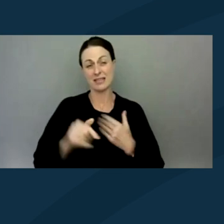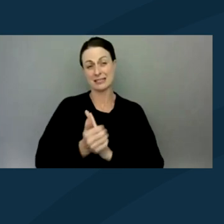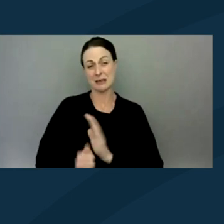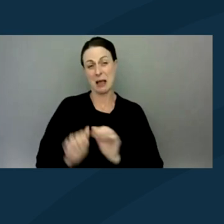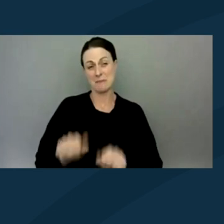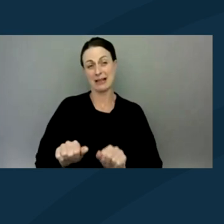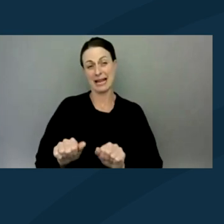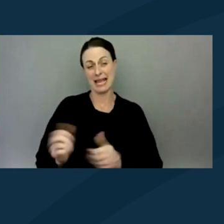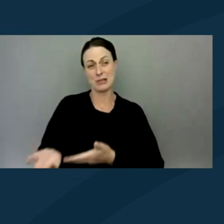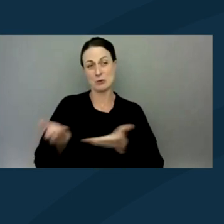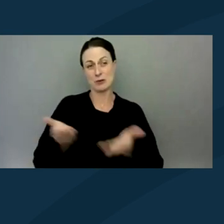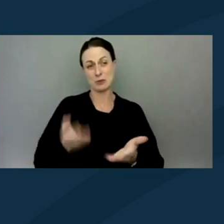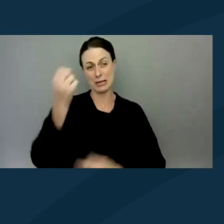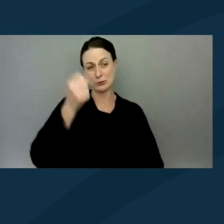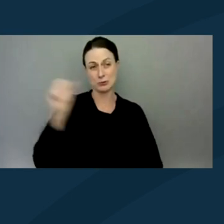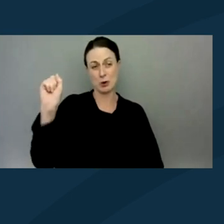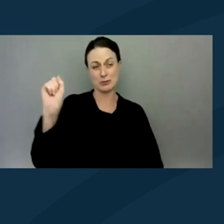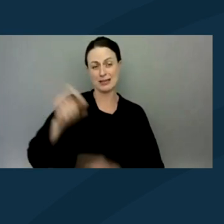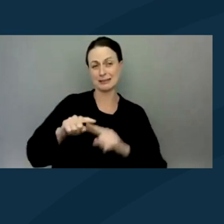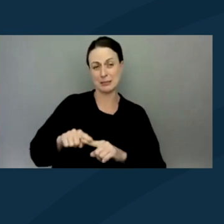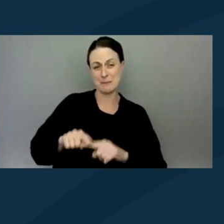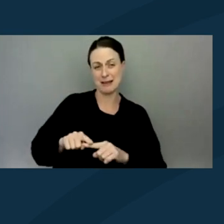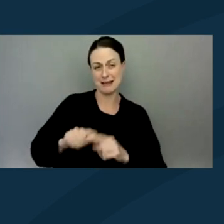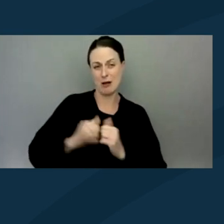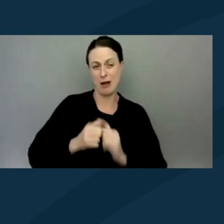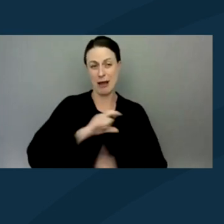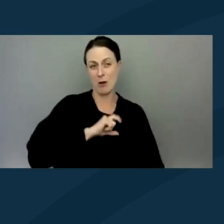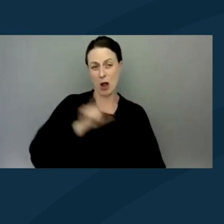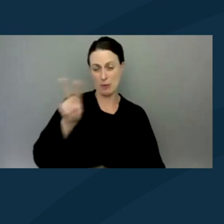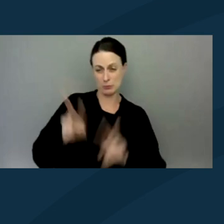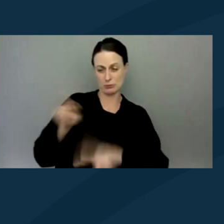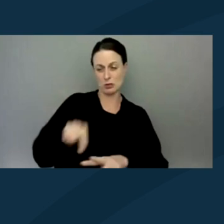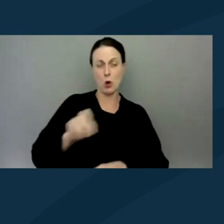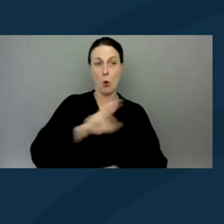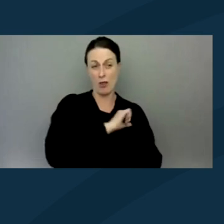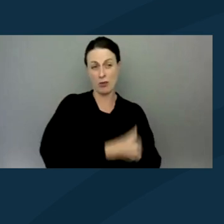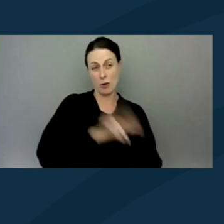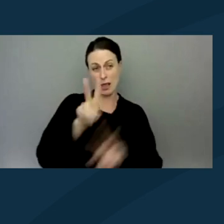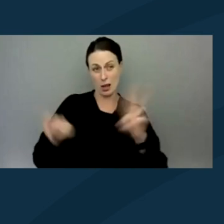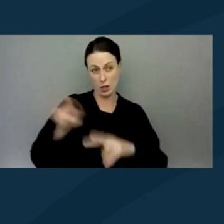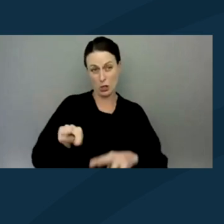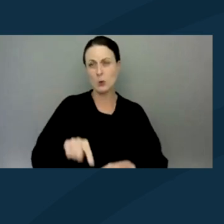to the protest depending on the way, cops look at you or authority figures look at you. Like me,